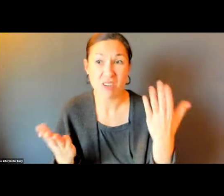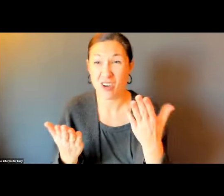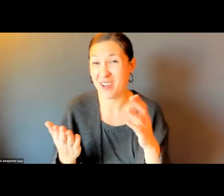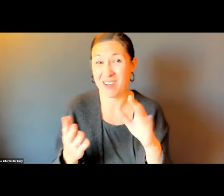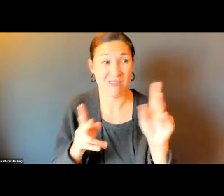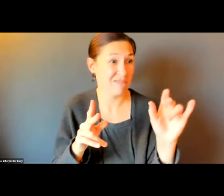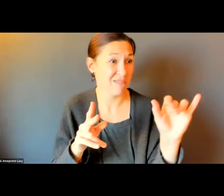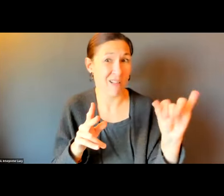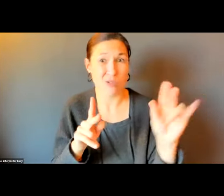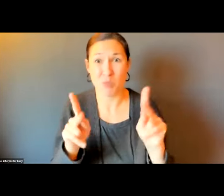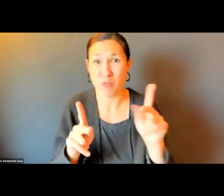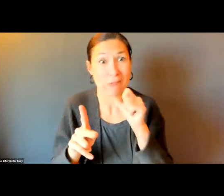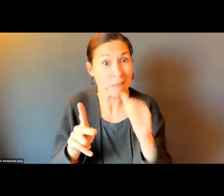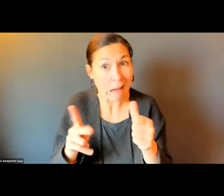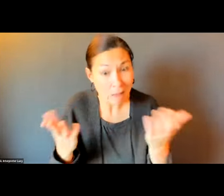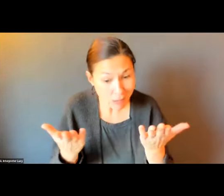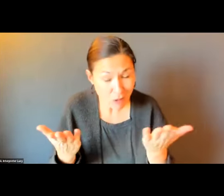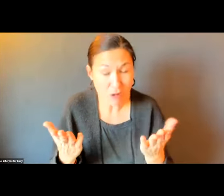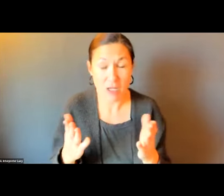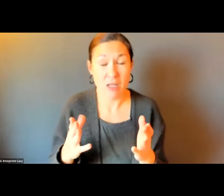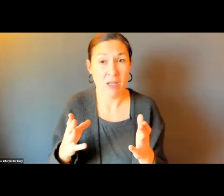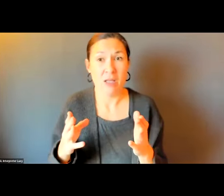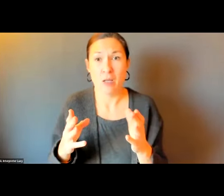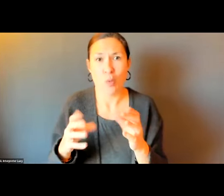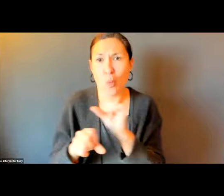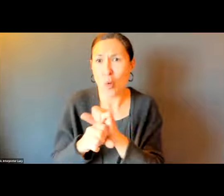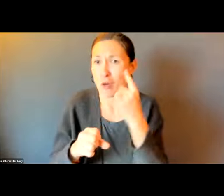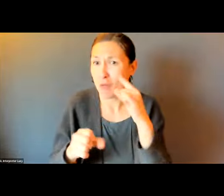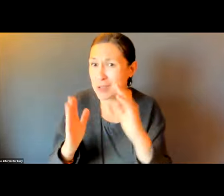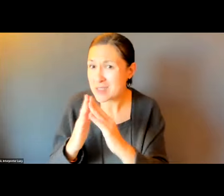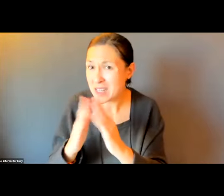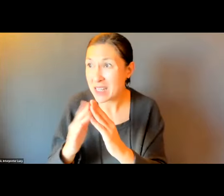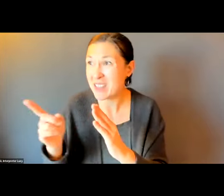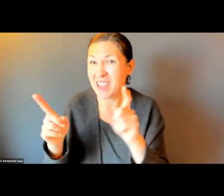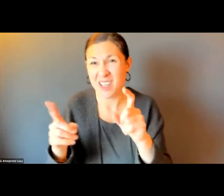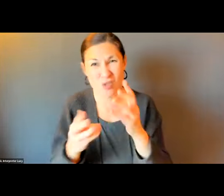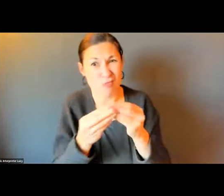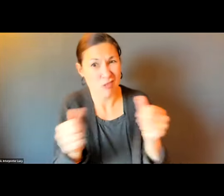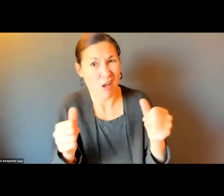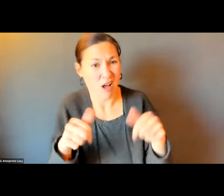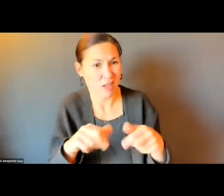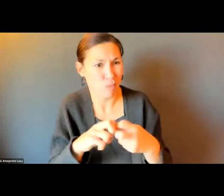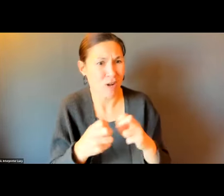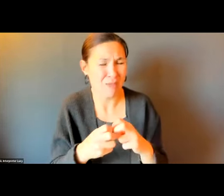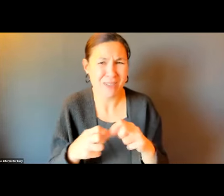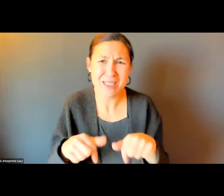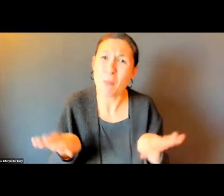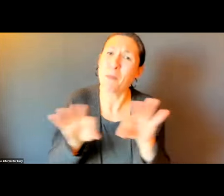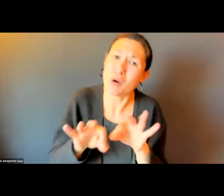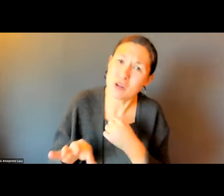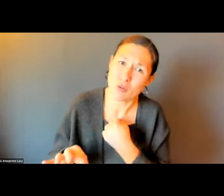STAKEHOLDERS WHO ARE PRESENT AND THOSE WHO HAVE NOT COME CAN SEE THEIR WAY THROUGH TO TRY TO HASH OUT THE PROBLEMS.